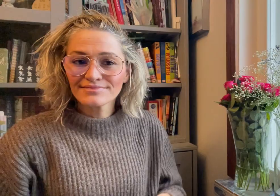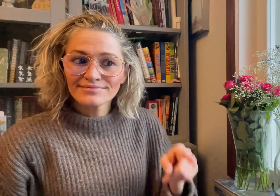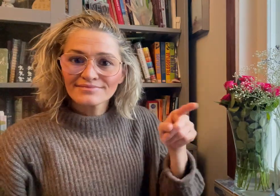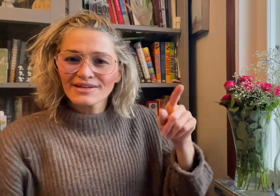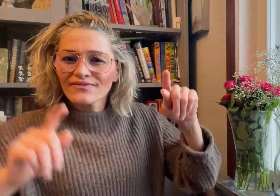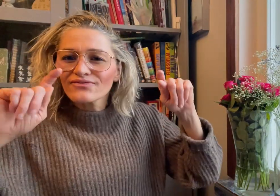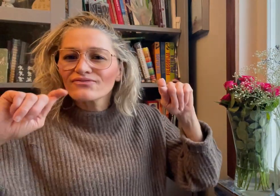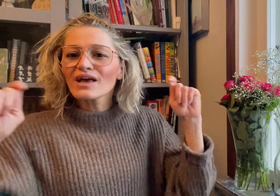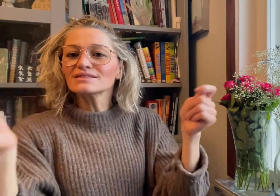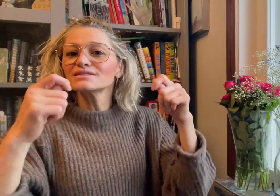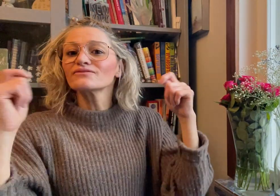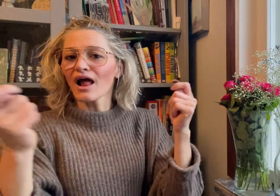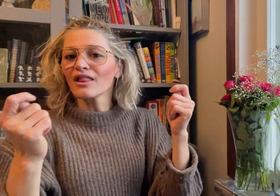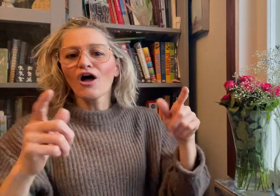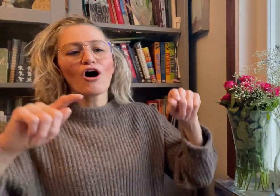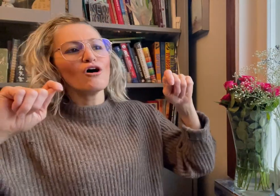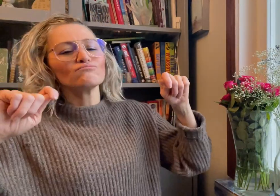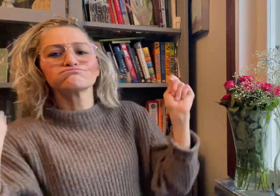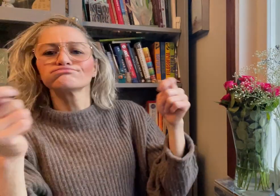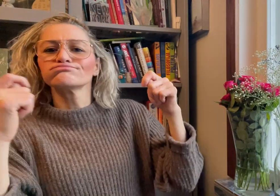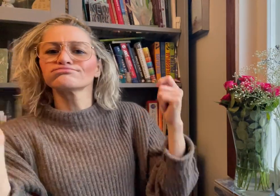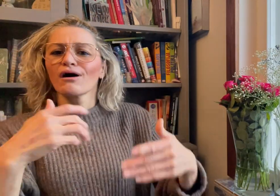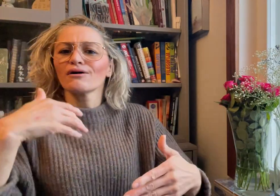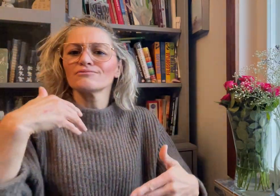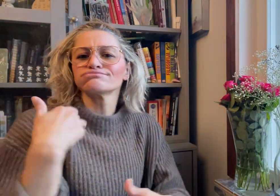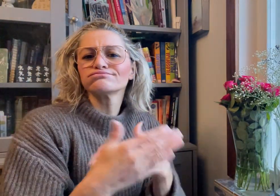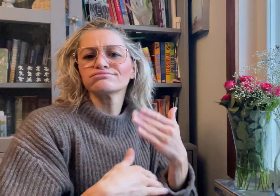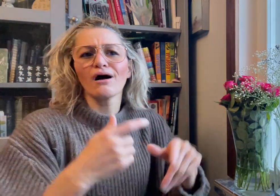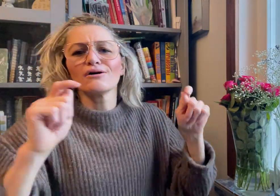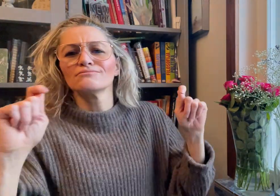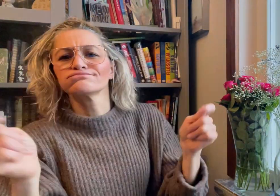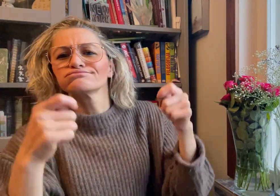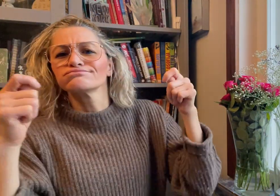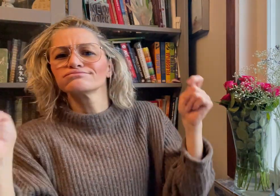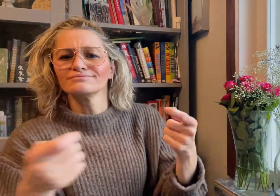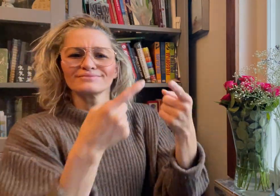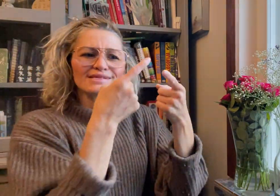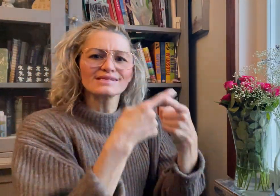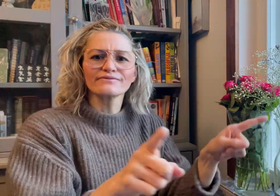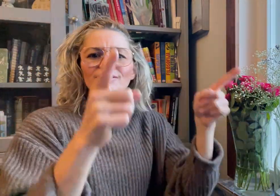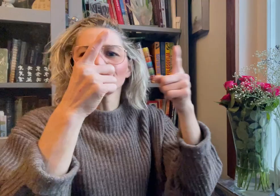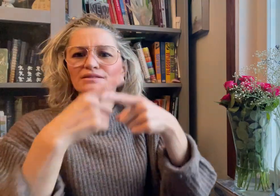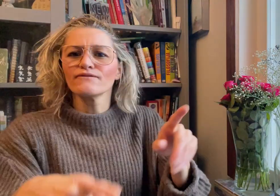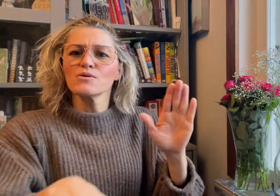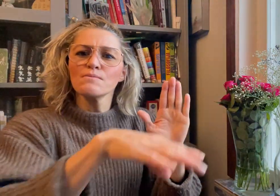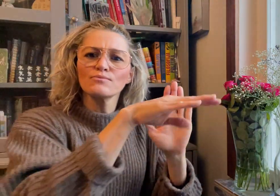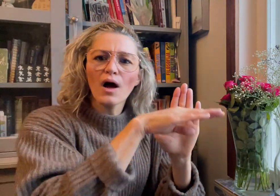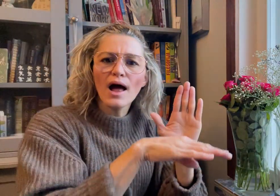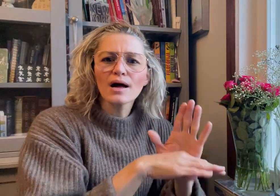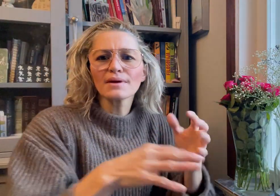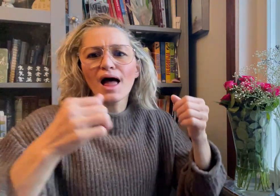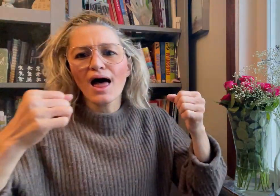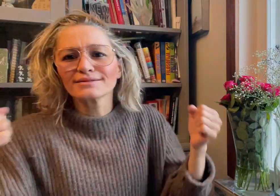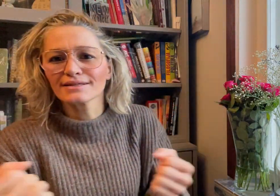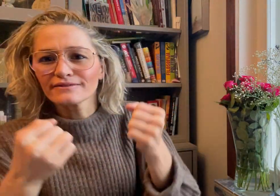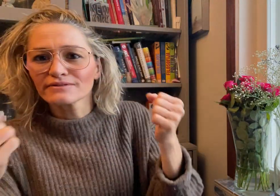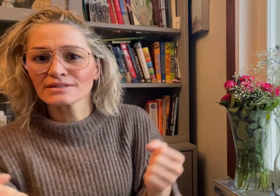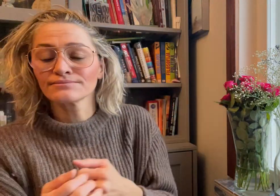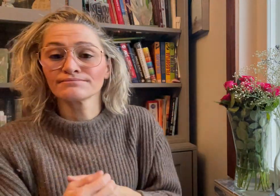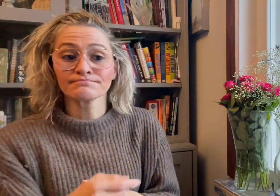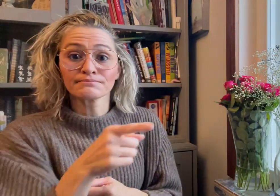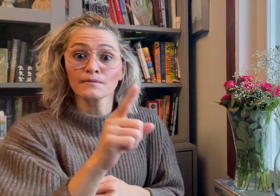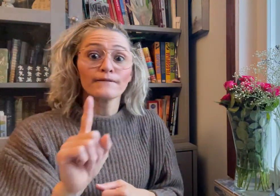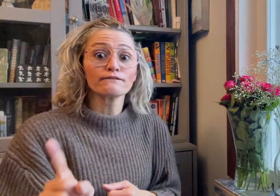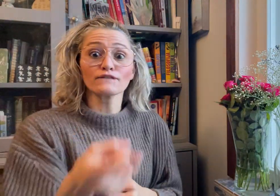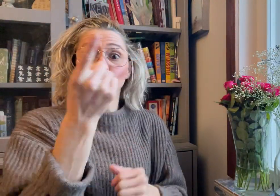The festival was celebrated with different programs and activities.